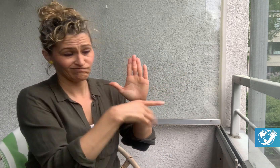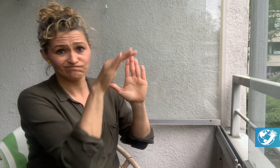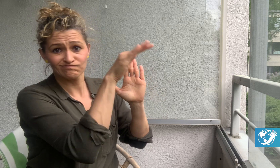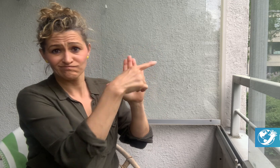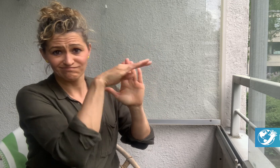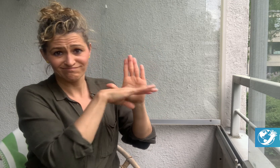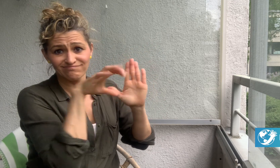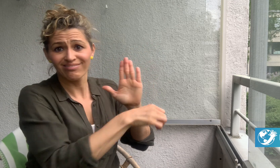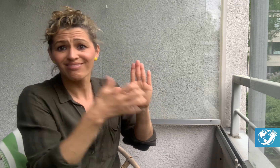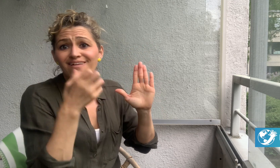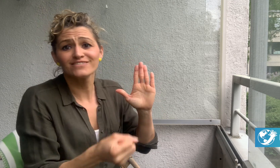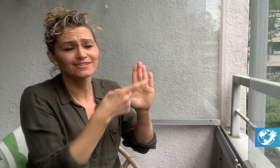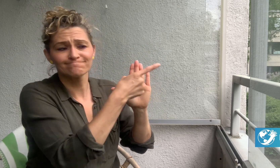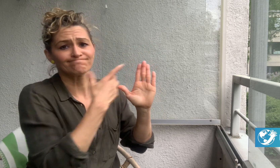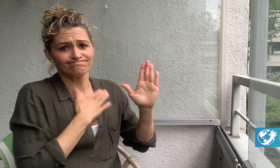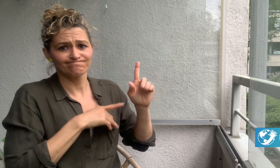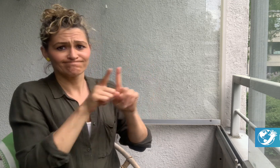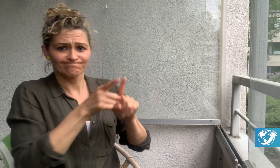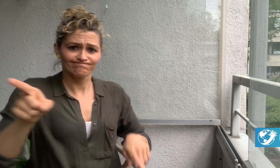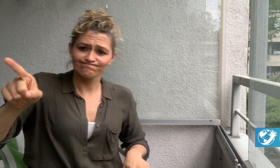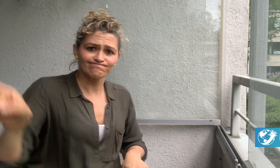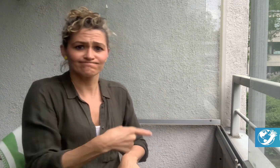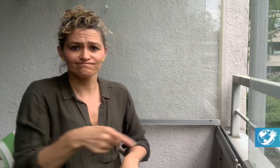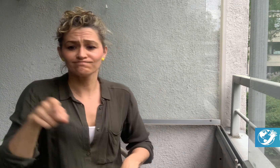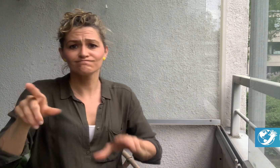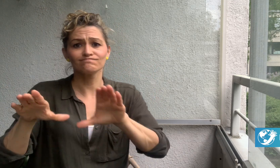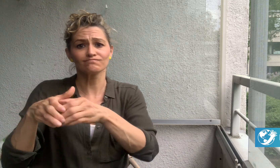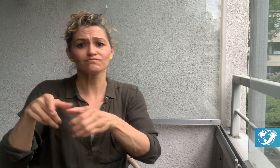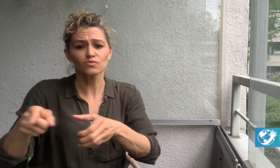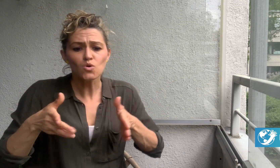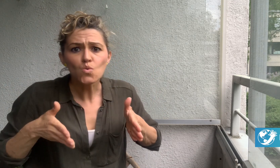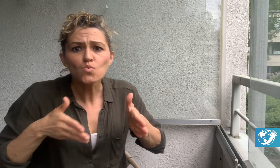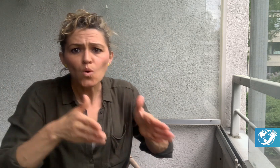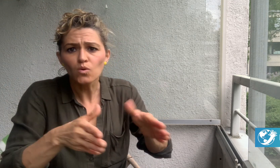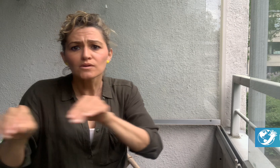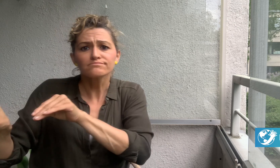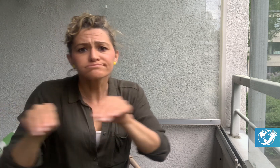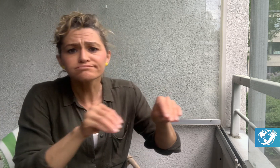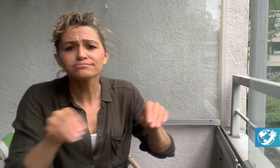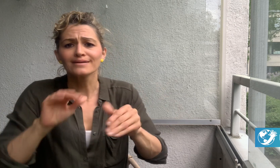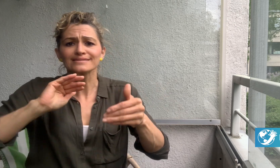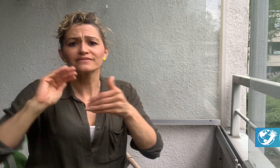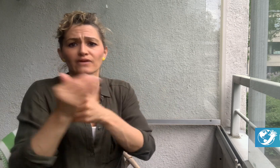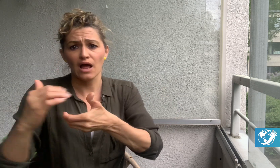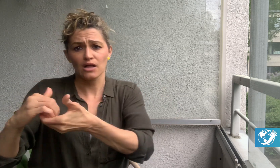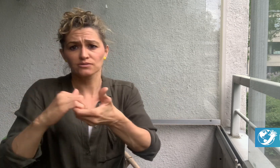They filed a constitutional petition against